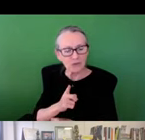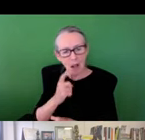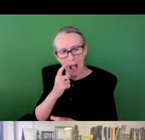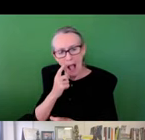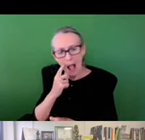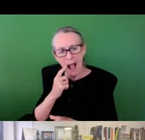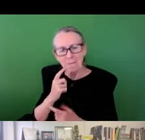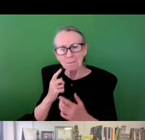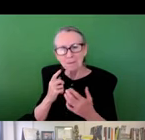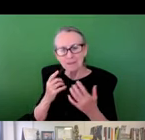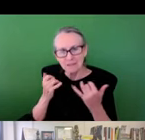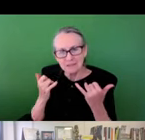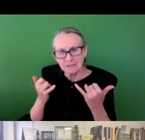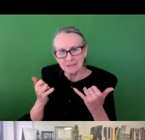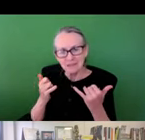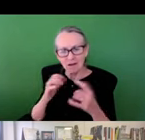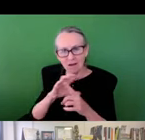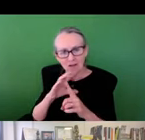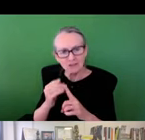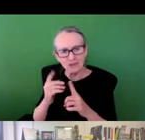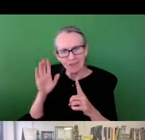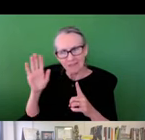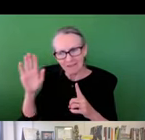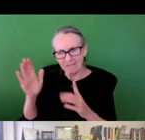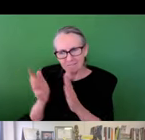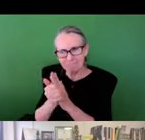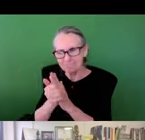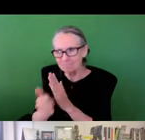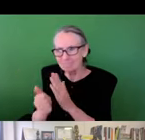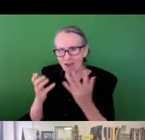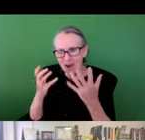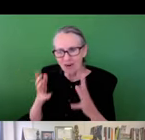And again, we also wanted to make sure